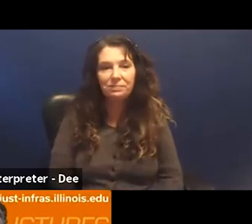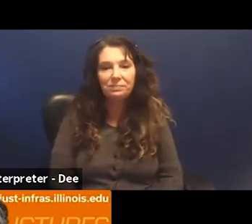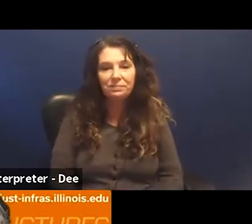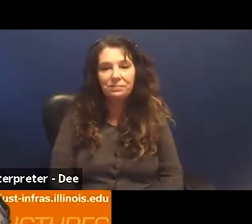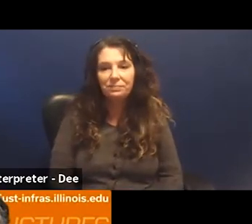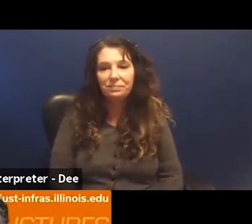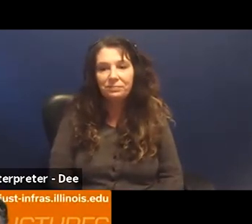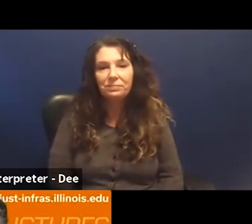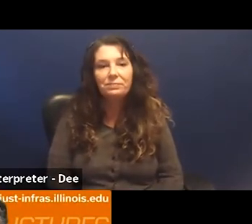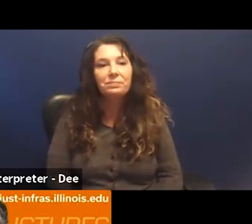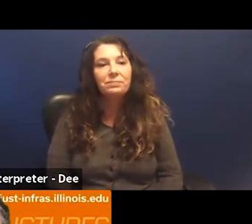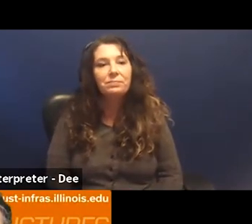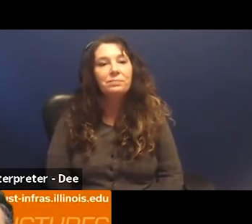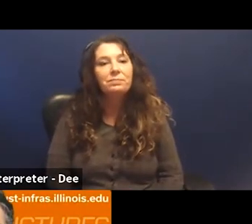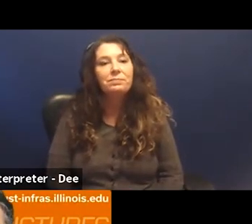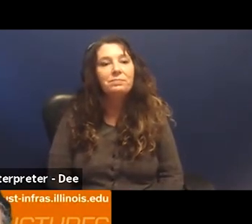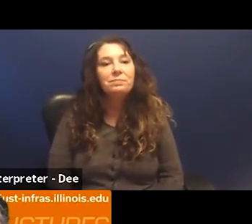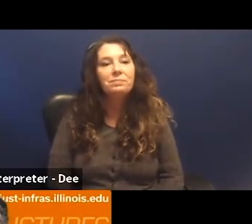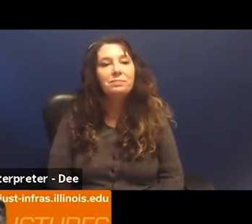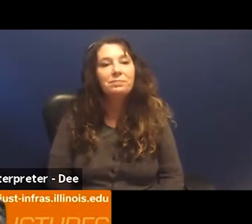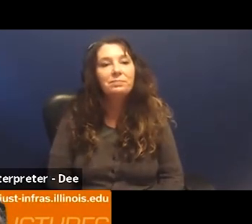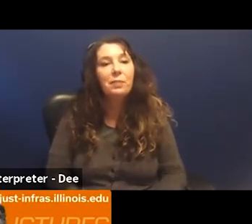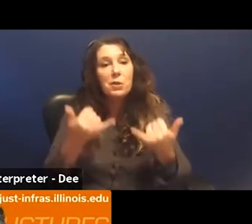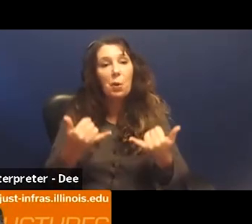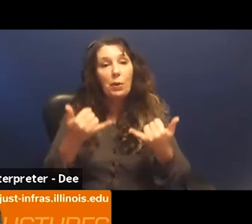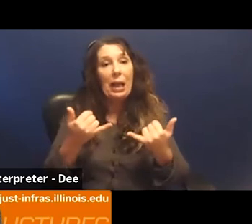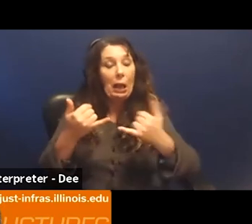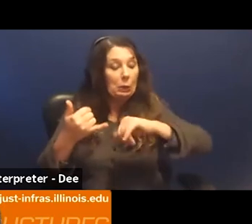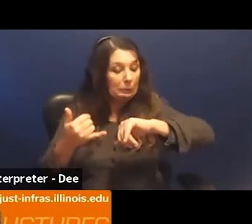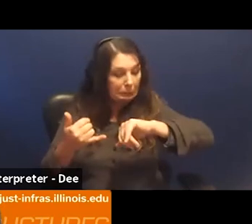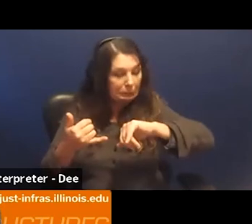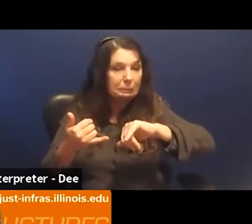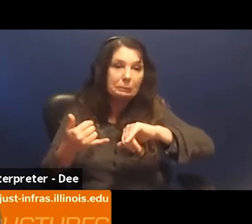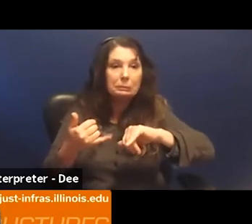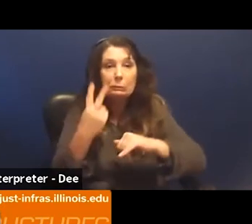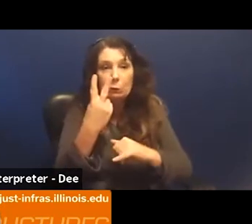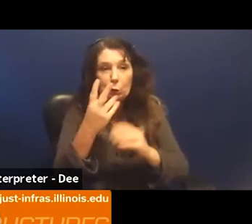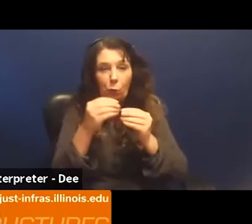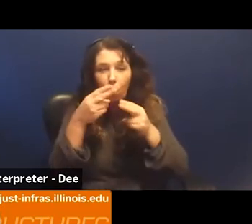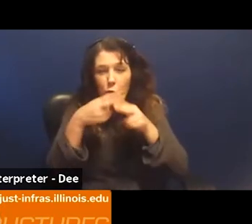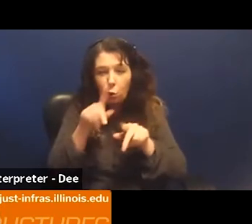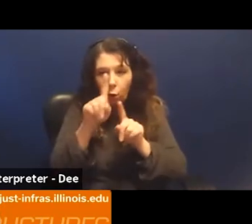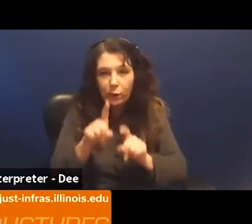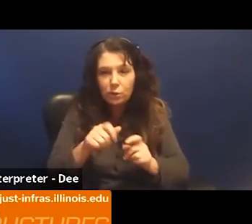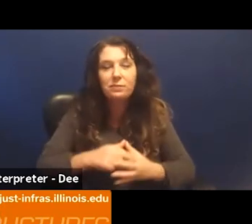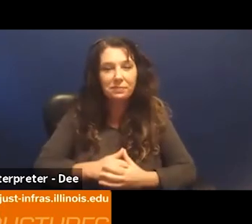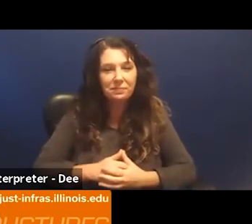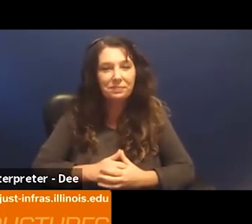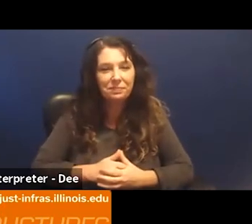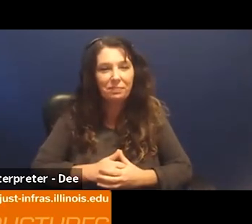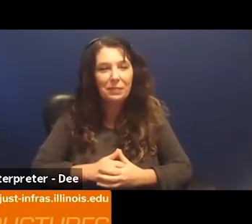So, I guess we're at the top of the hour so maybe we can do two more short questions, go a little bit over time.